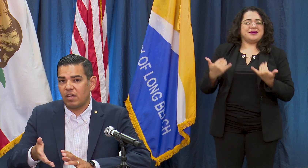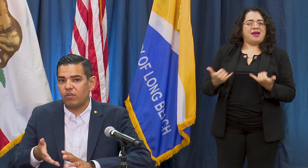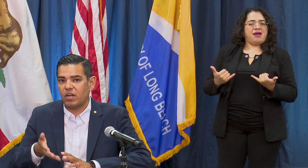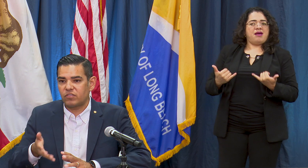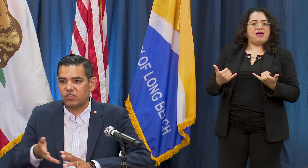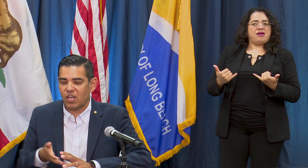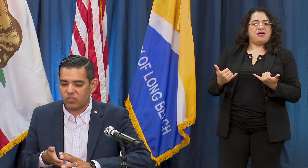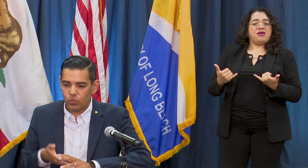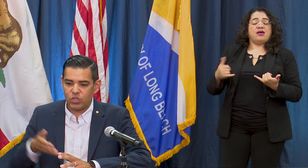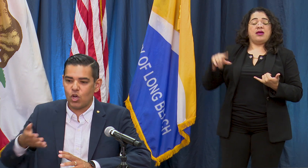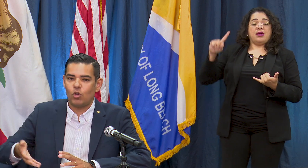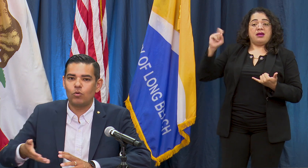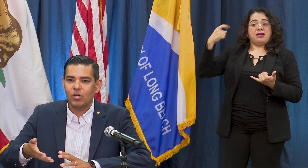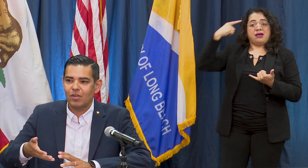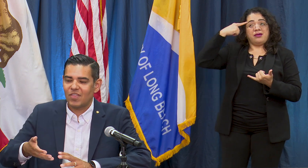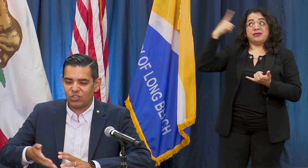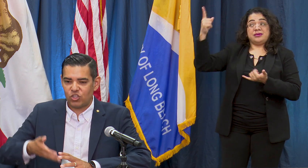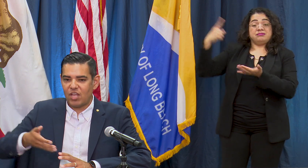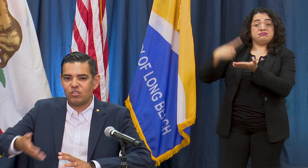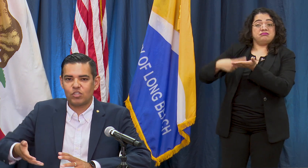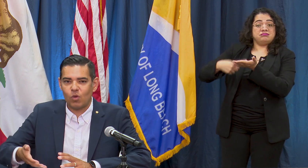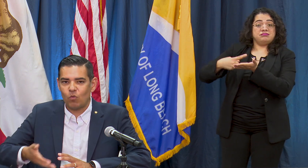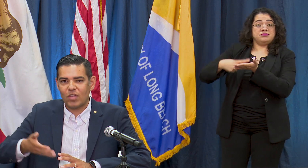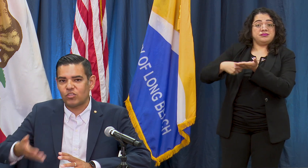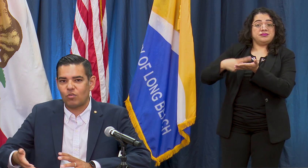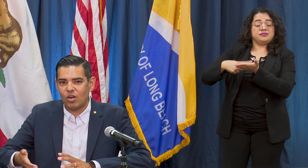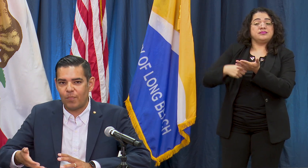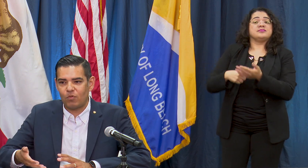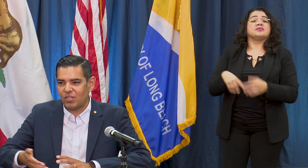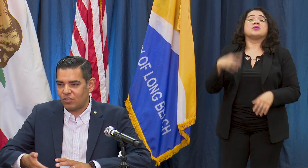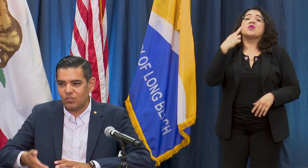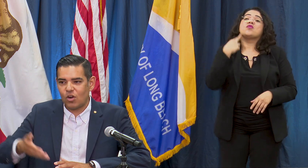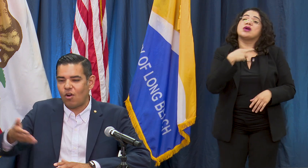governor has discussed. We know that changes to our restaurant operations are